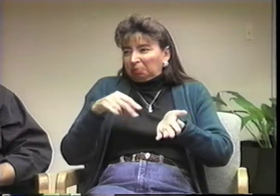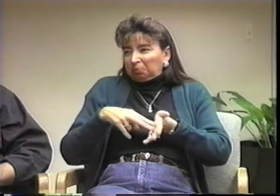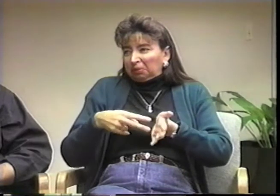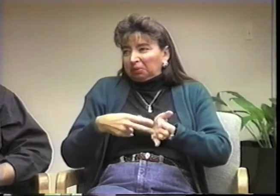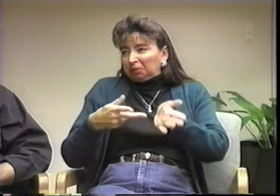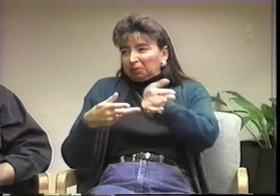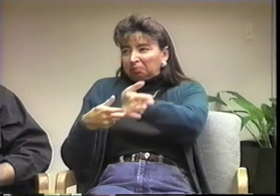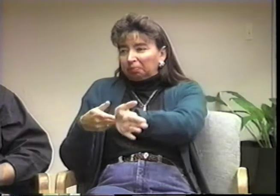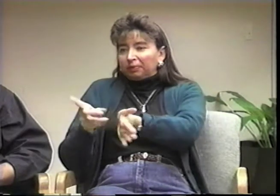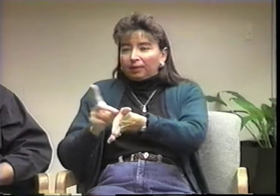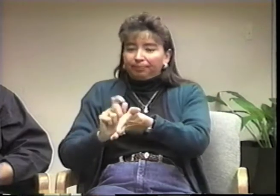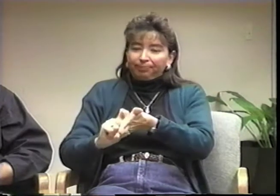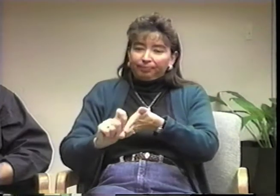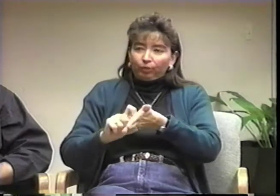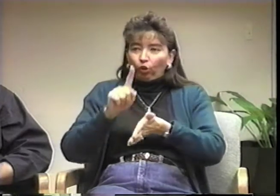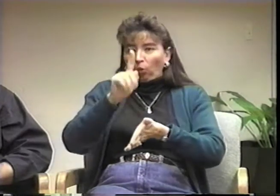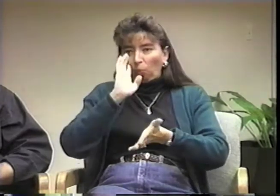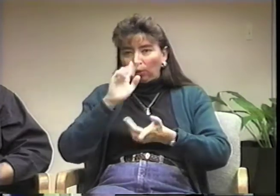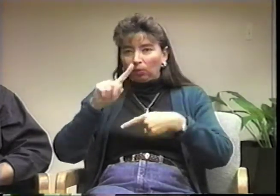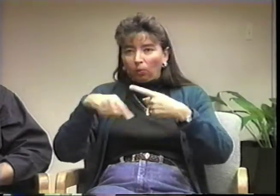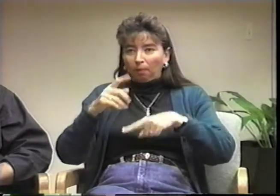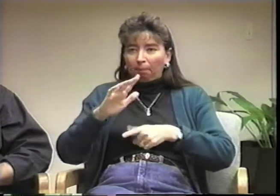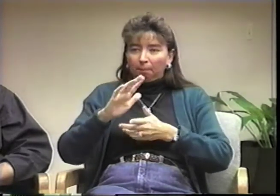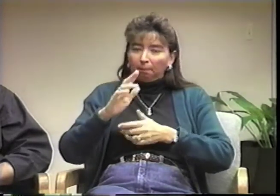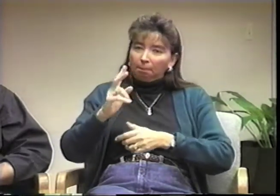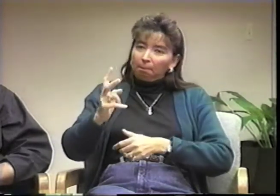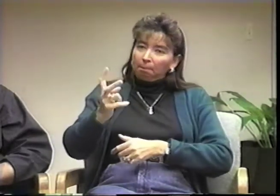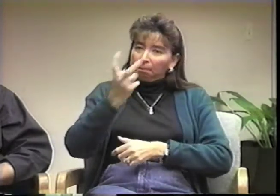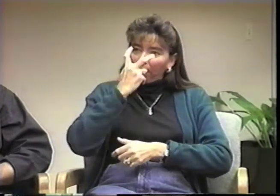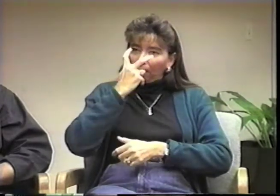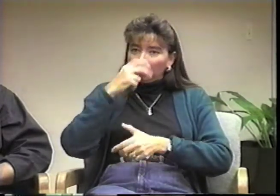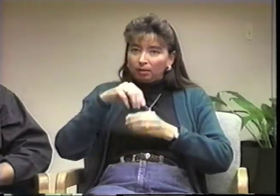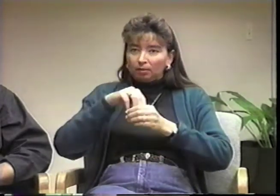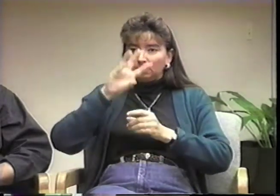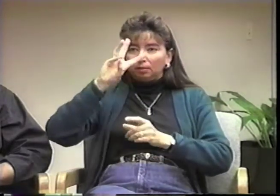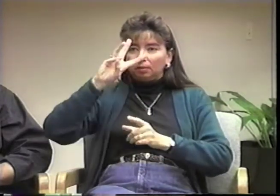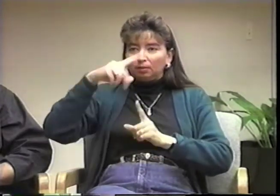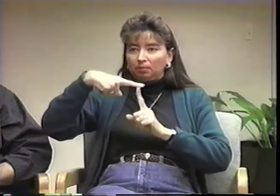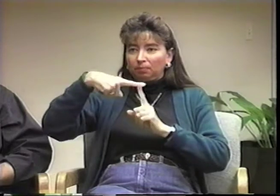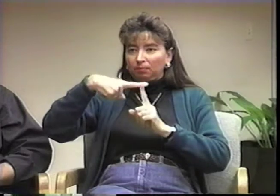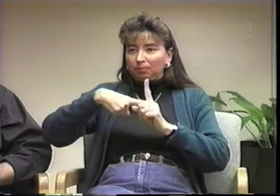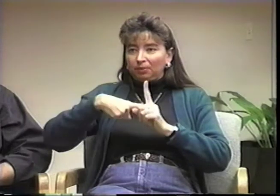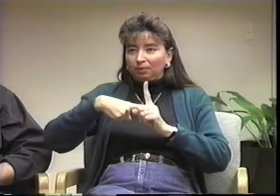he informed me that within six months I would be totally blind.